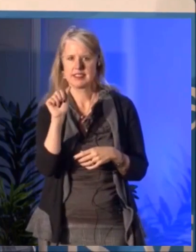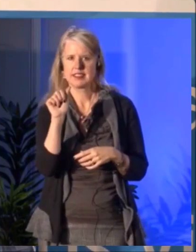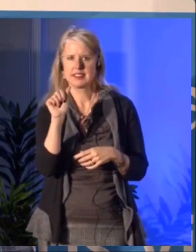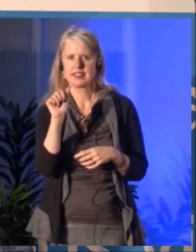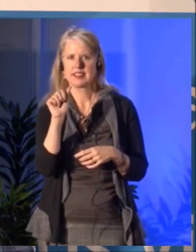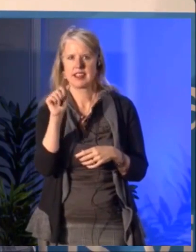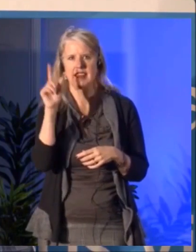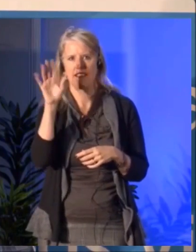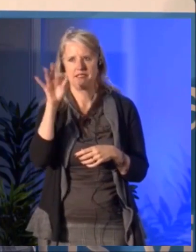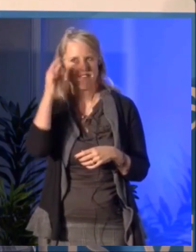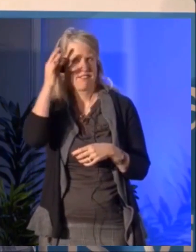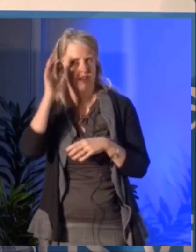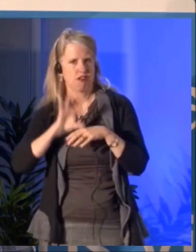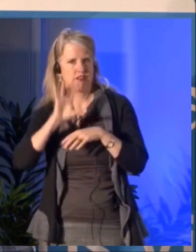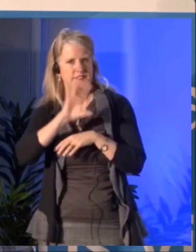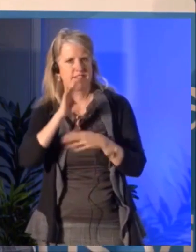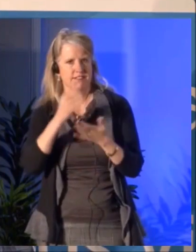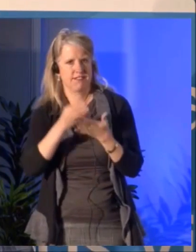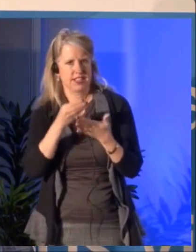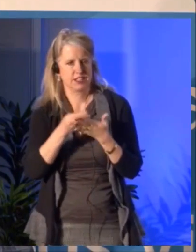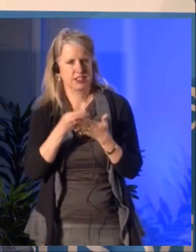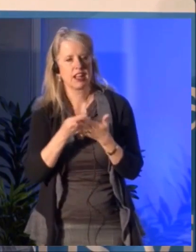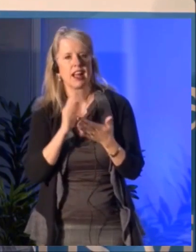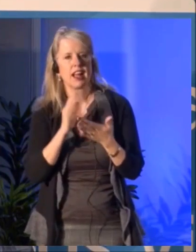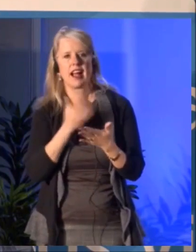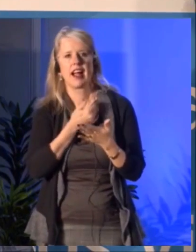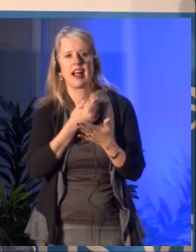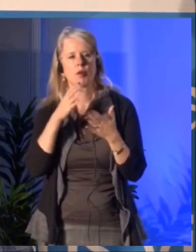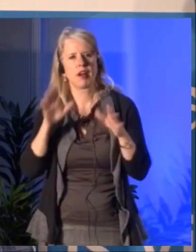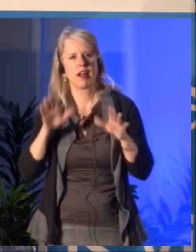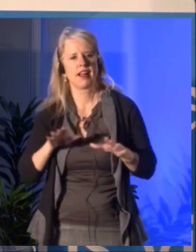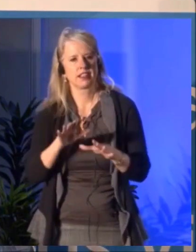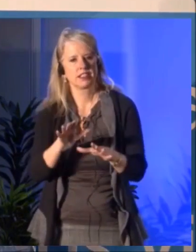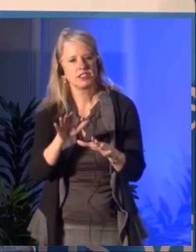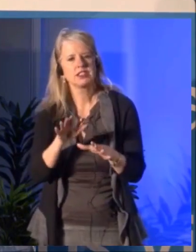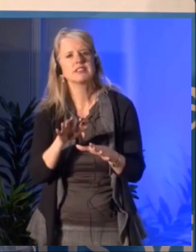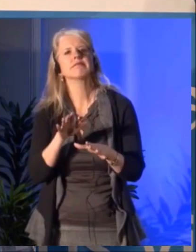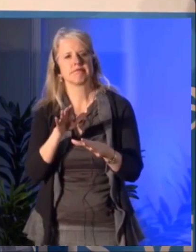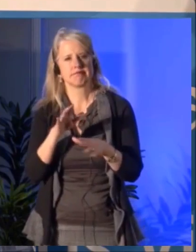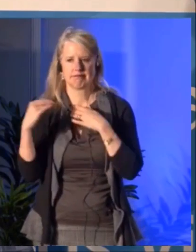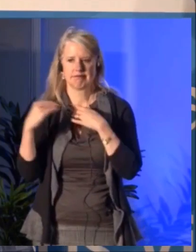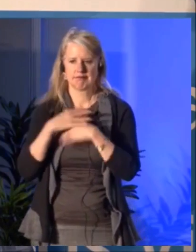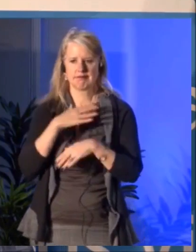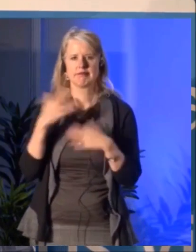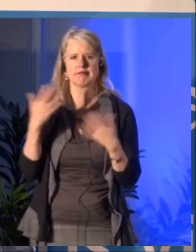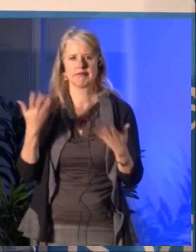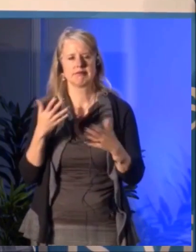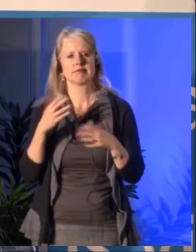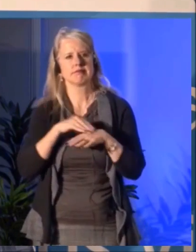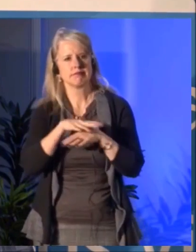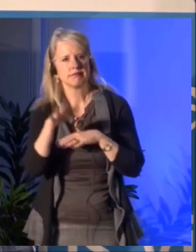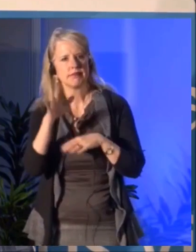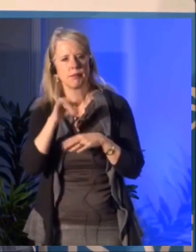of that and we try to kind of to come with a mechanism in order